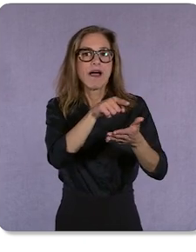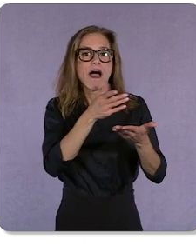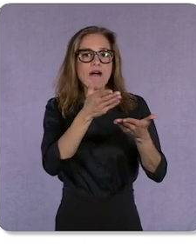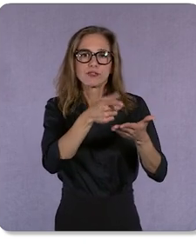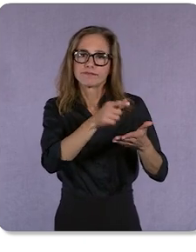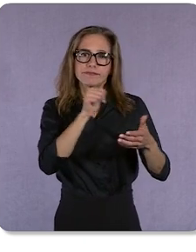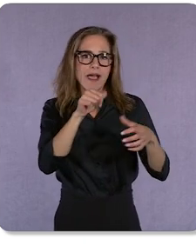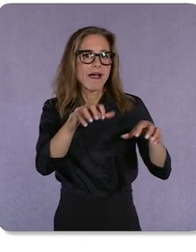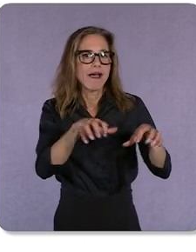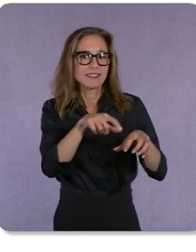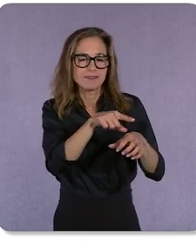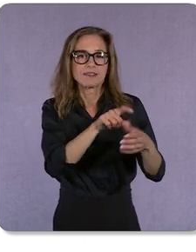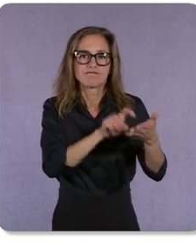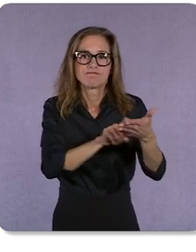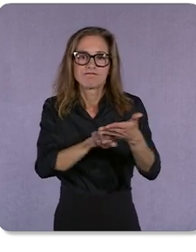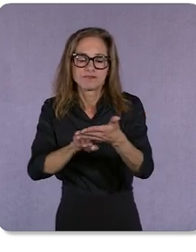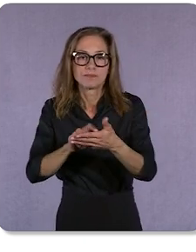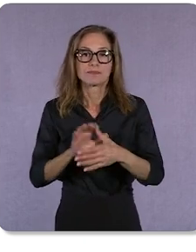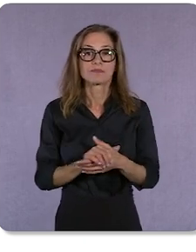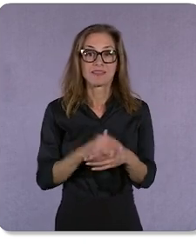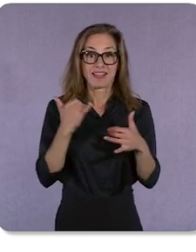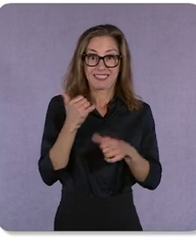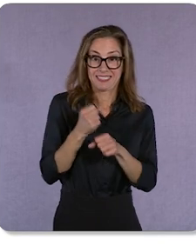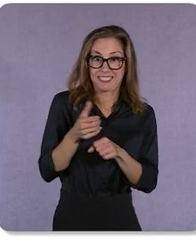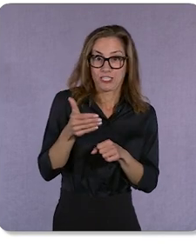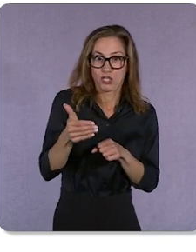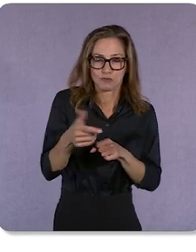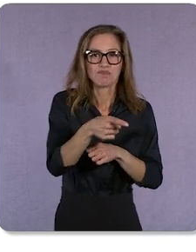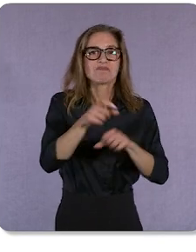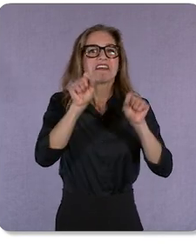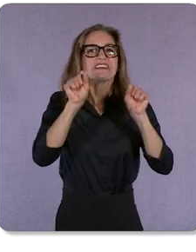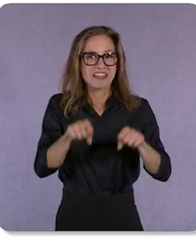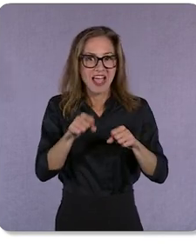Later this year, you'll be able to view critical information to improve the quality